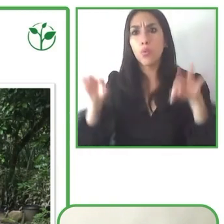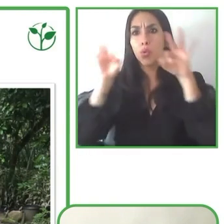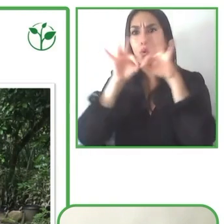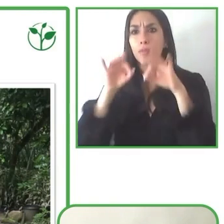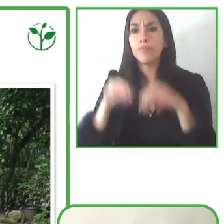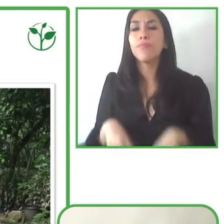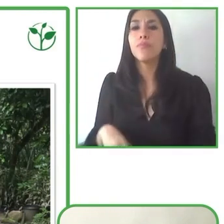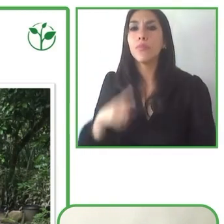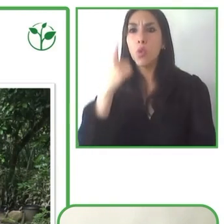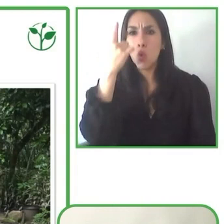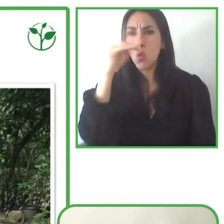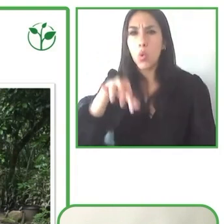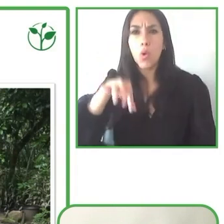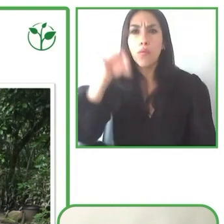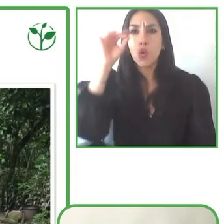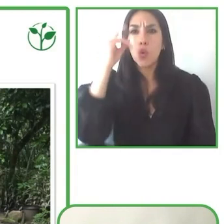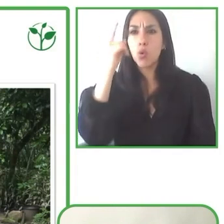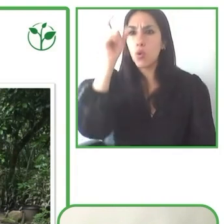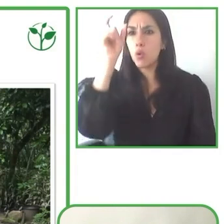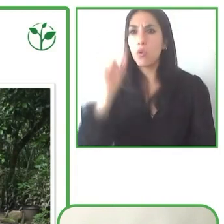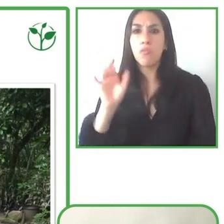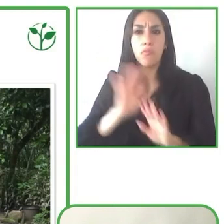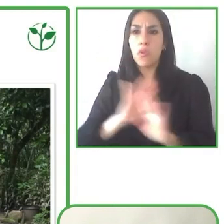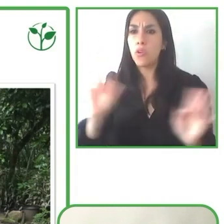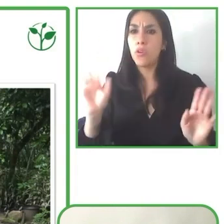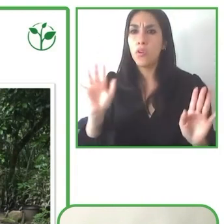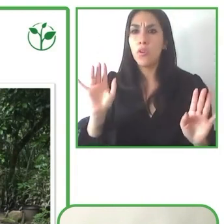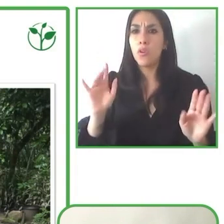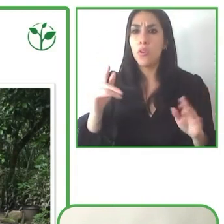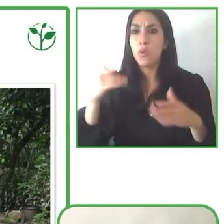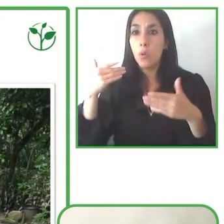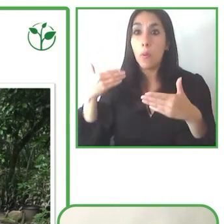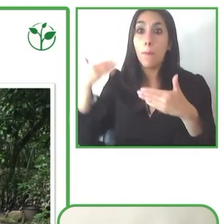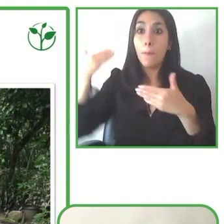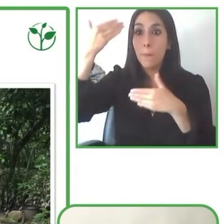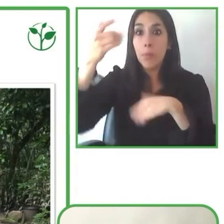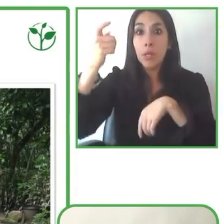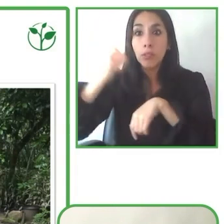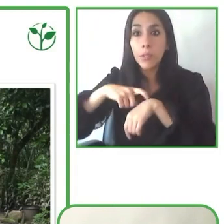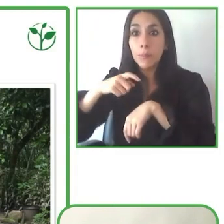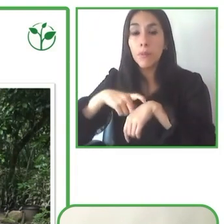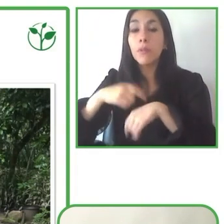It's not just about their knowledge. It's about going beyond what they can adapt